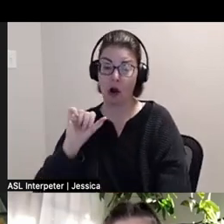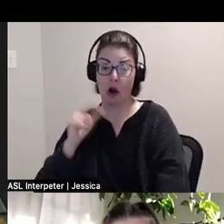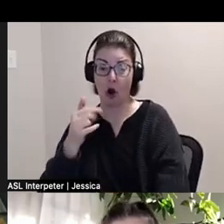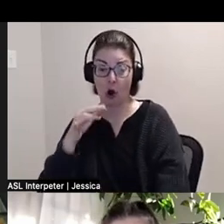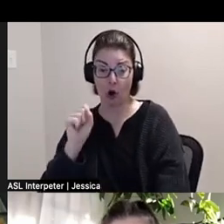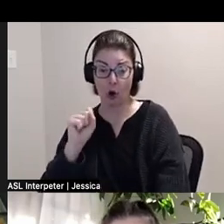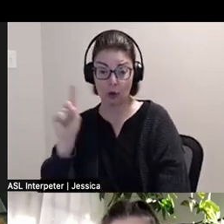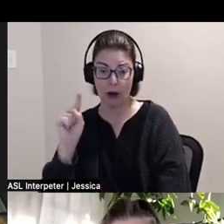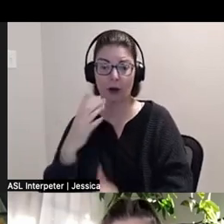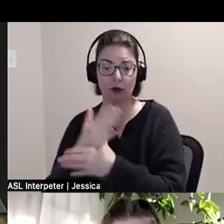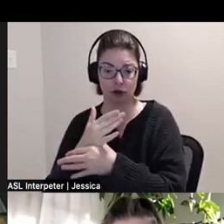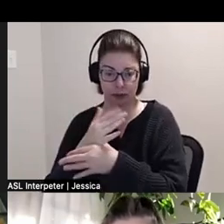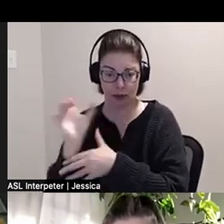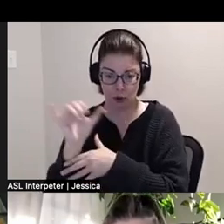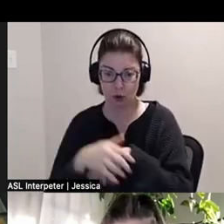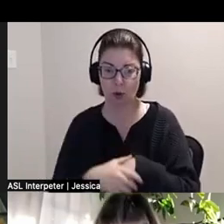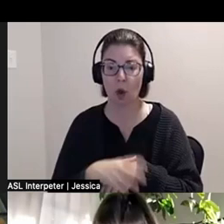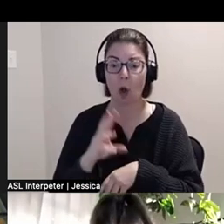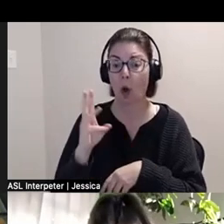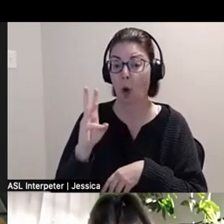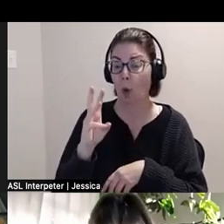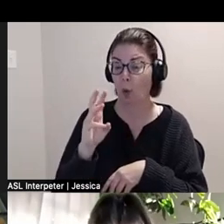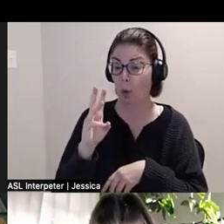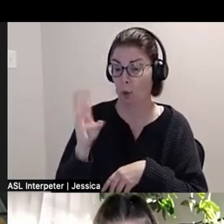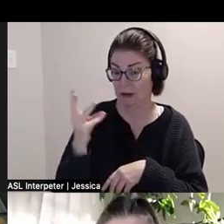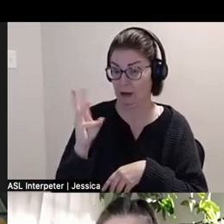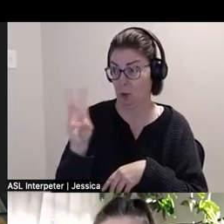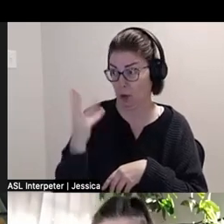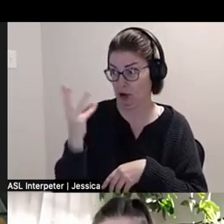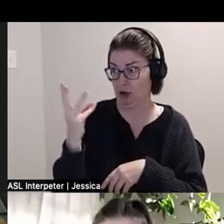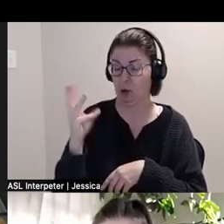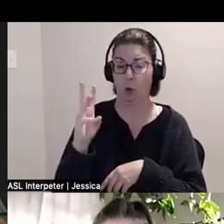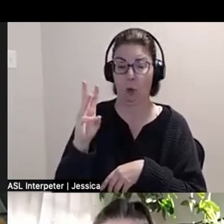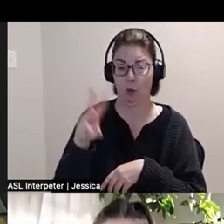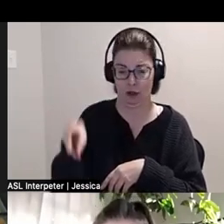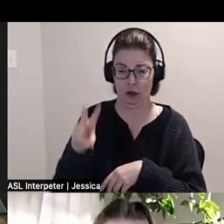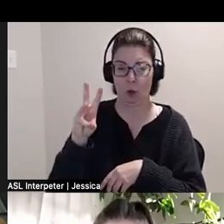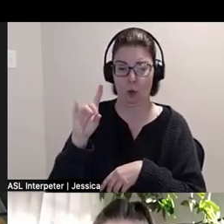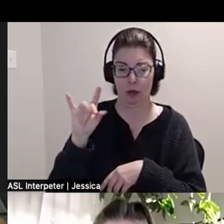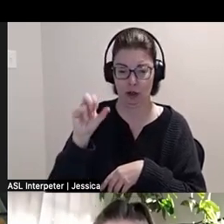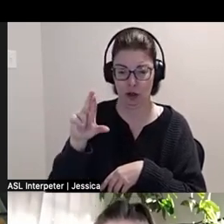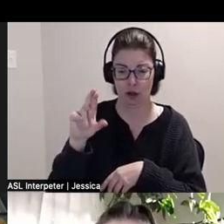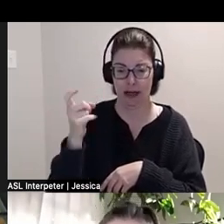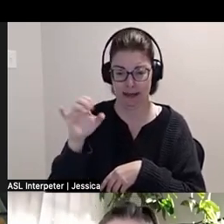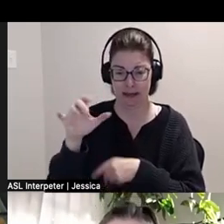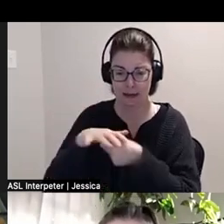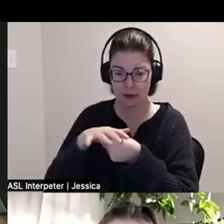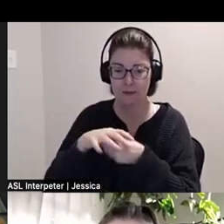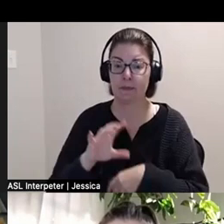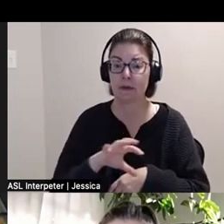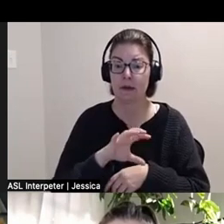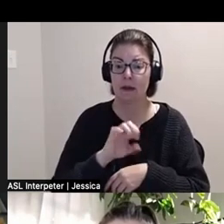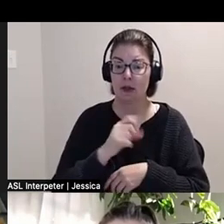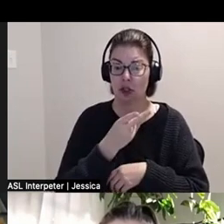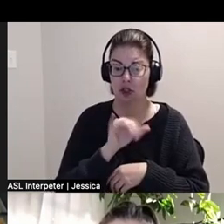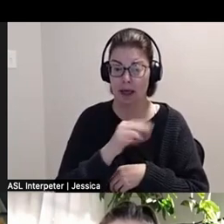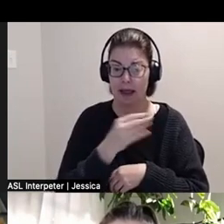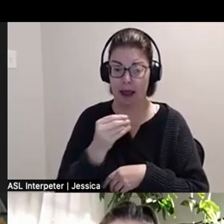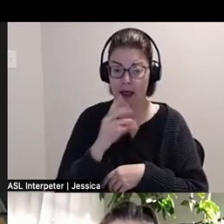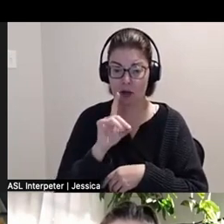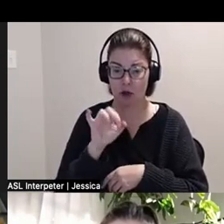Art Windsor-Essex, The Shelley & Donald Rubin Foundation’s 8th Floor Gallery, the Ford Foundation Gallery,